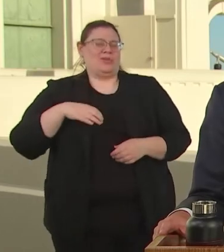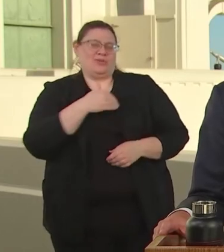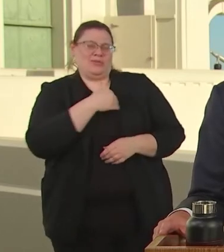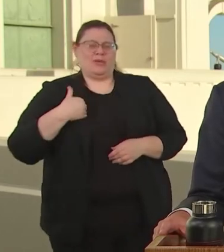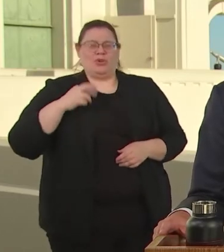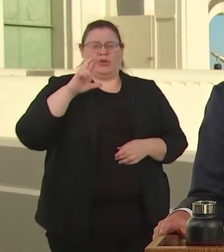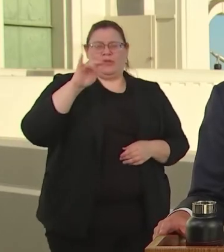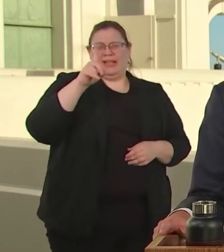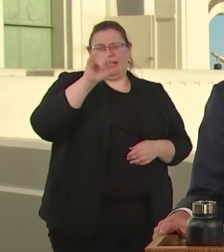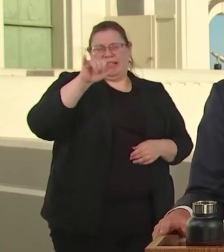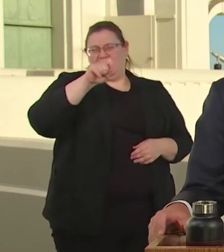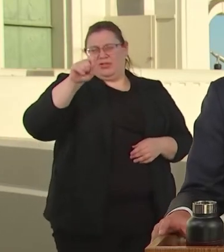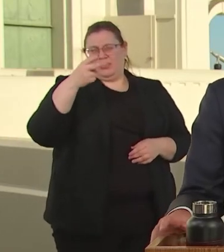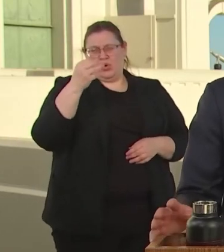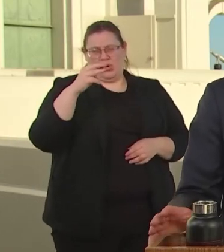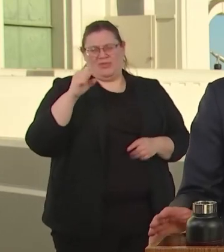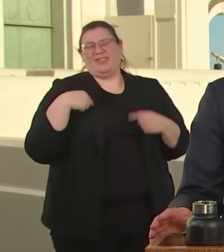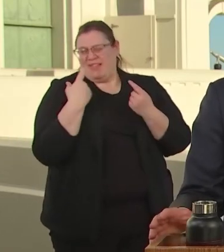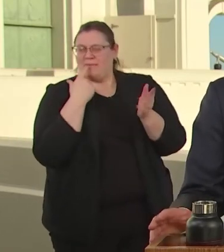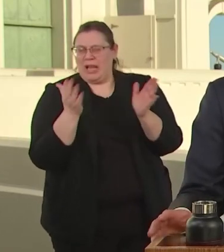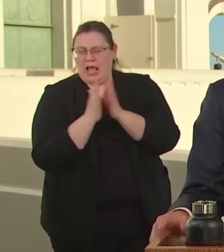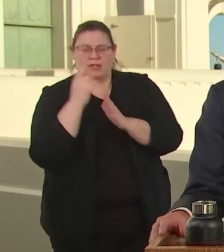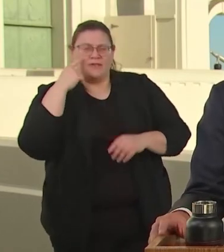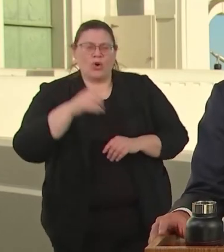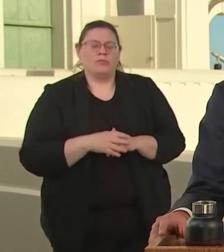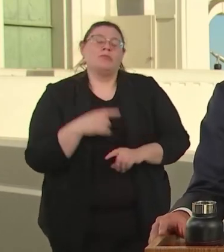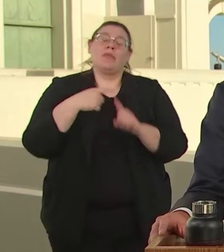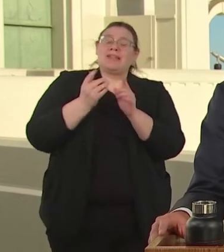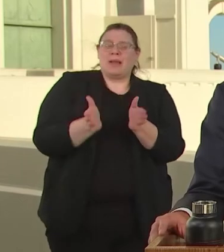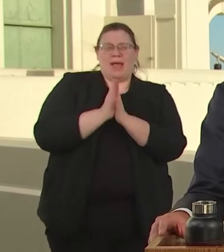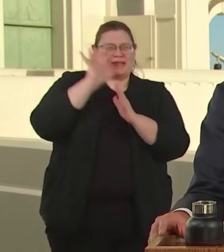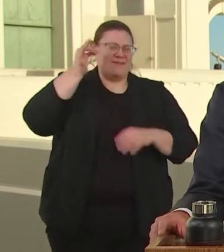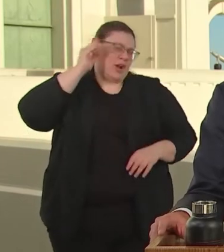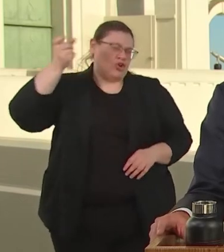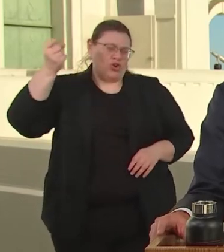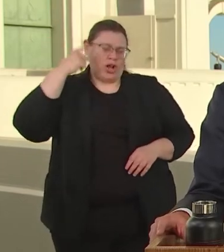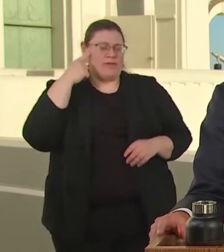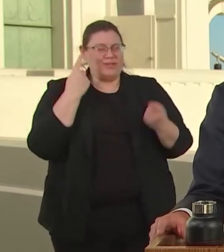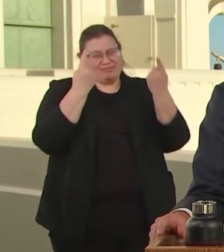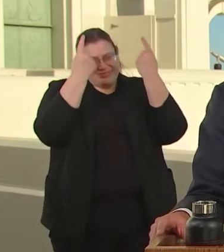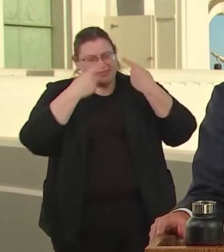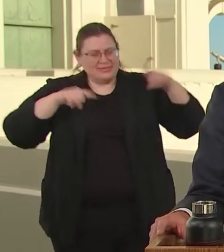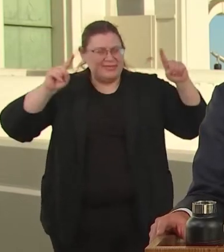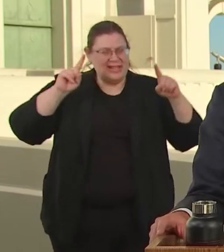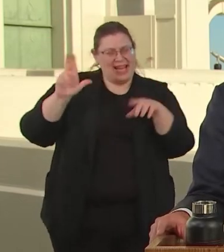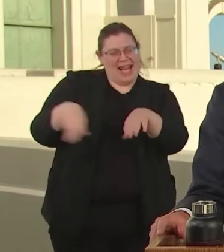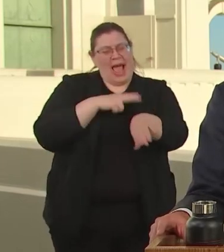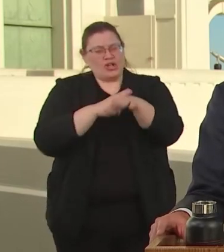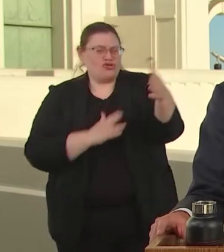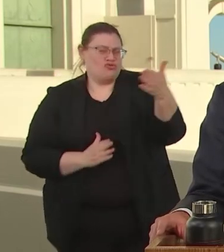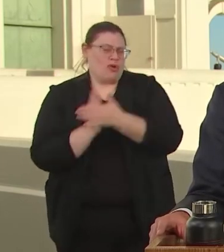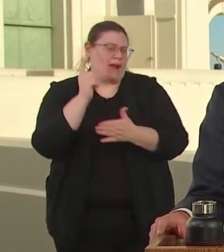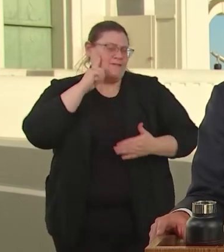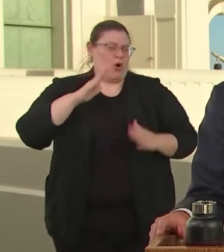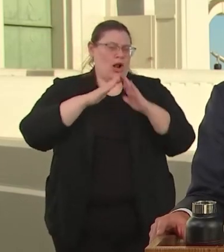HAVE BEEN ADVOCATING. AND I'M CALLING OUR GOVERNMENT TO DECLARE A NATIONAL FUND OF HOUSING AND HELP MAKE